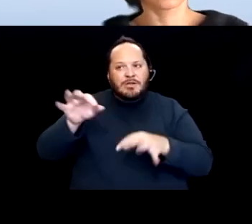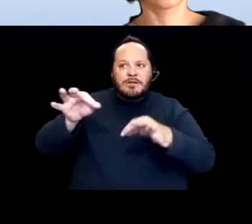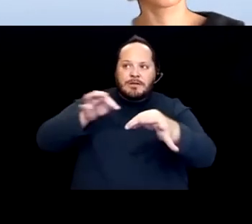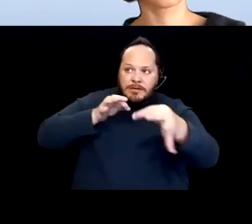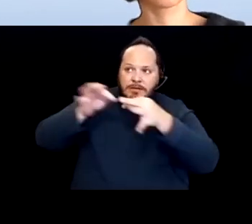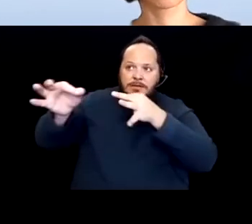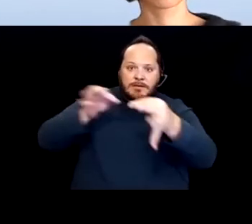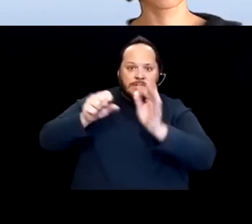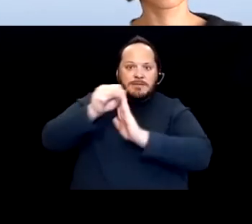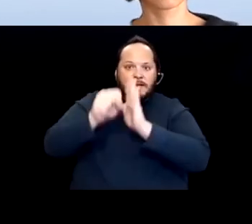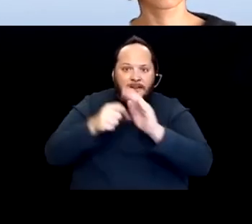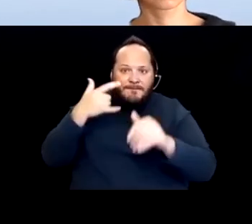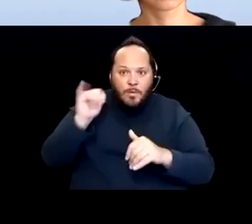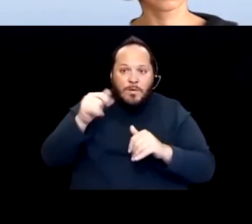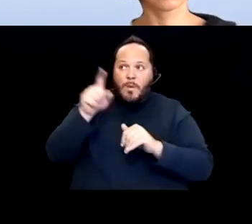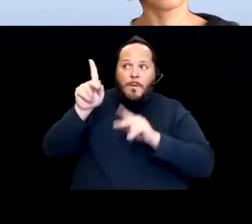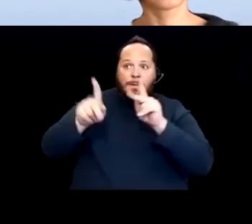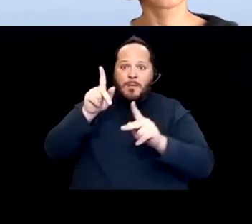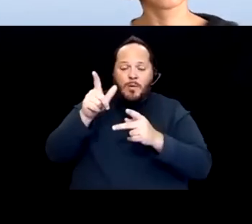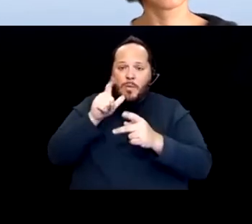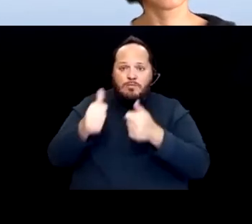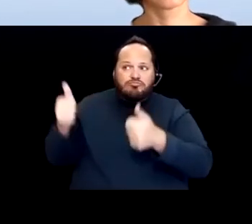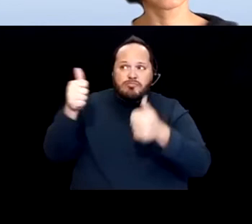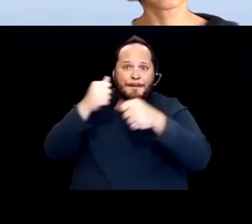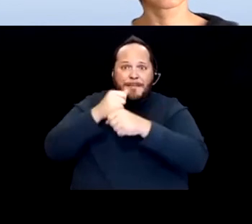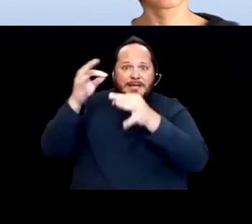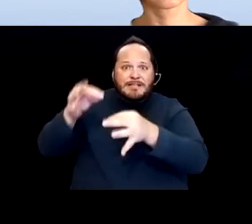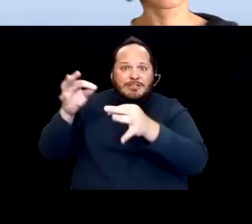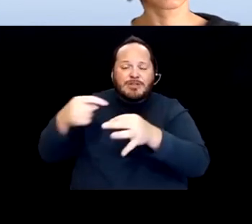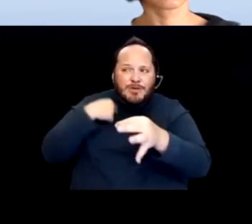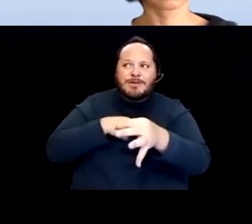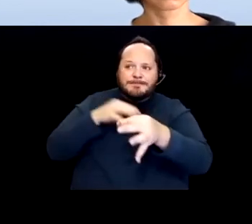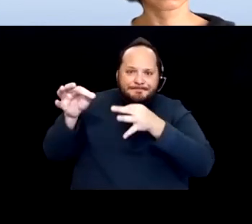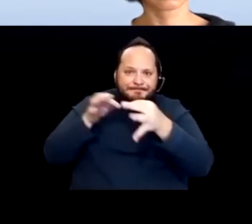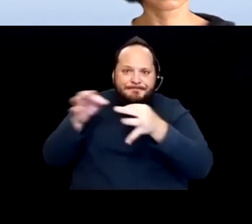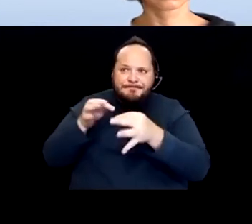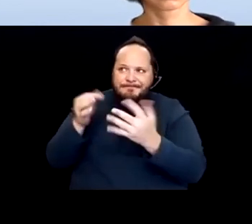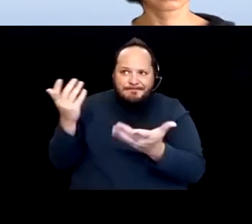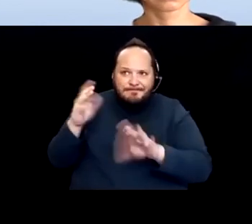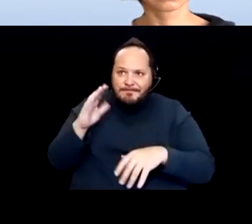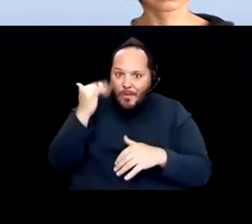to the people that were making these decisions. Why is the in-home supportive services population